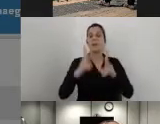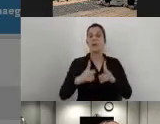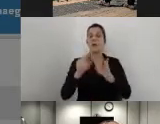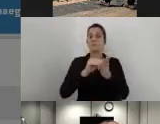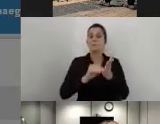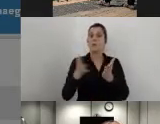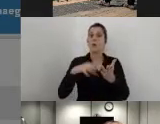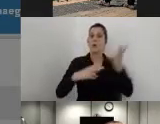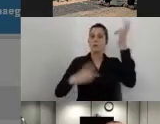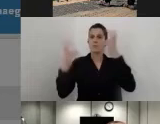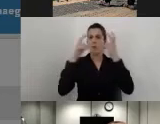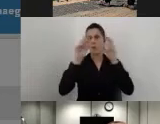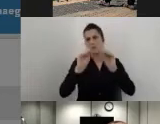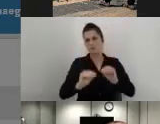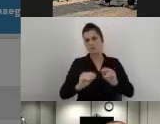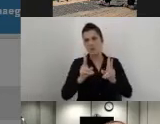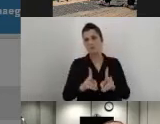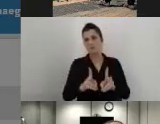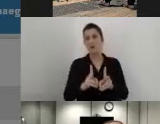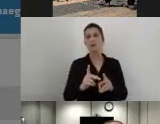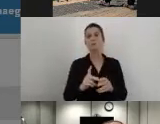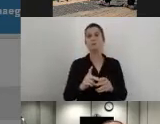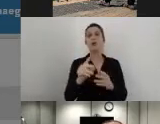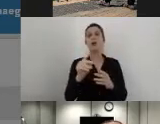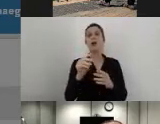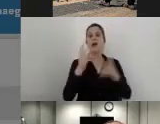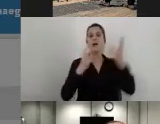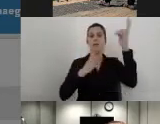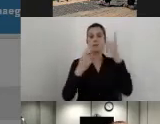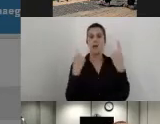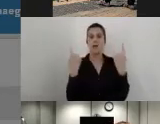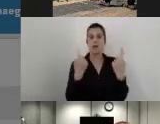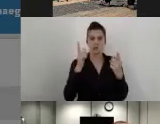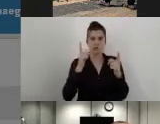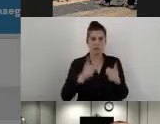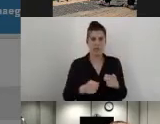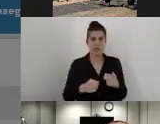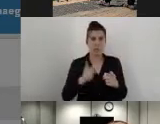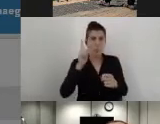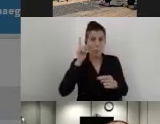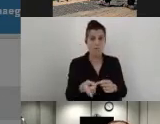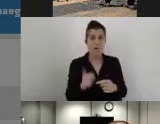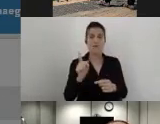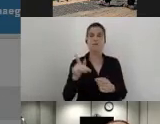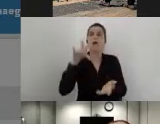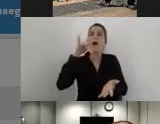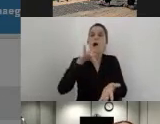The only information that is required here is the location of this accessibility components.